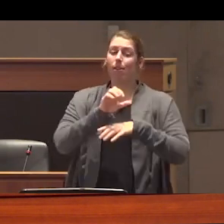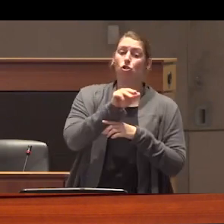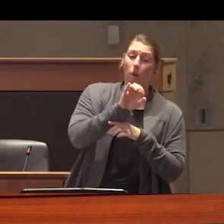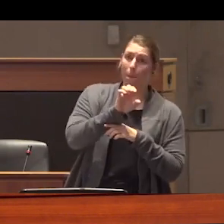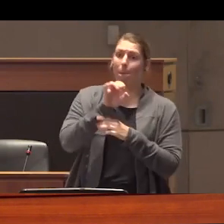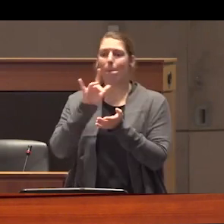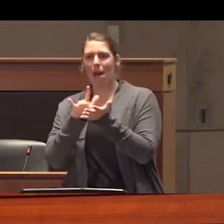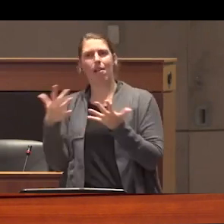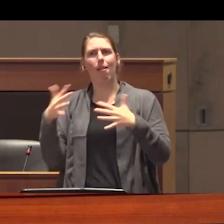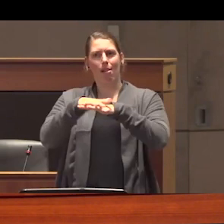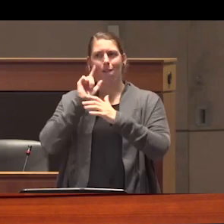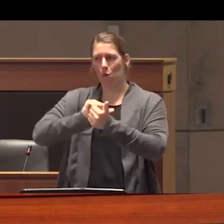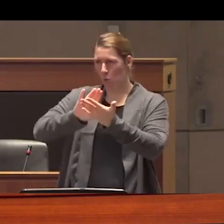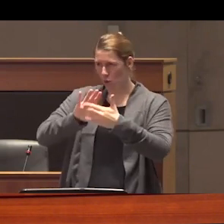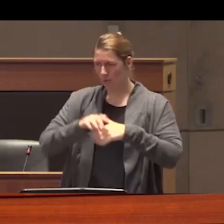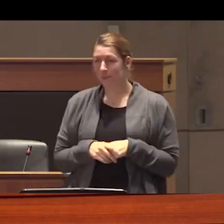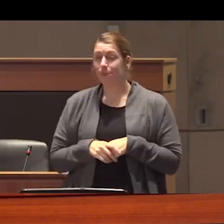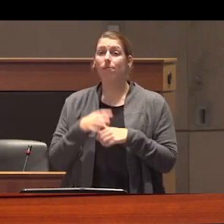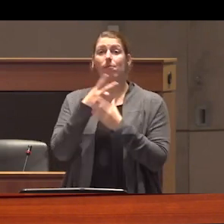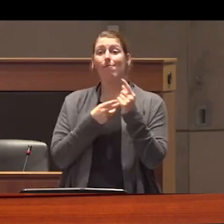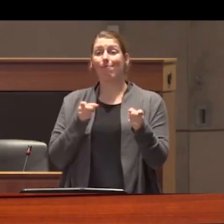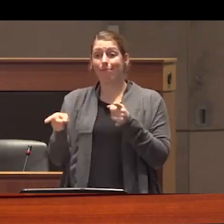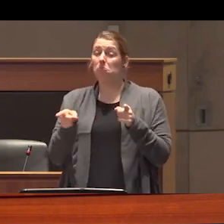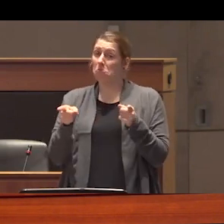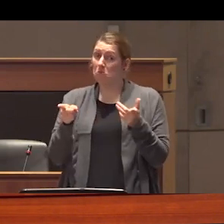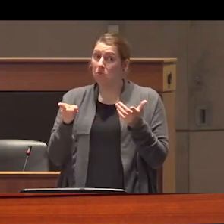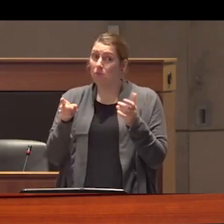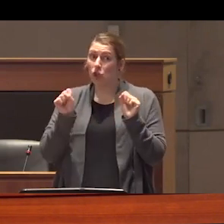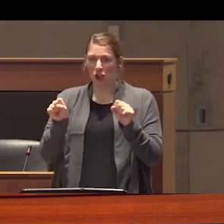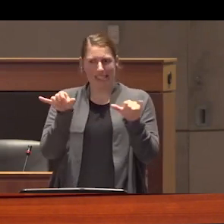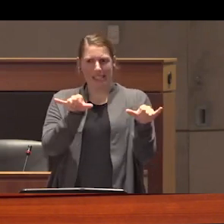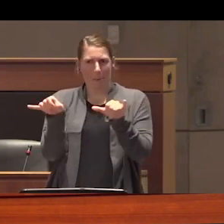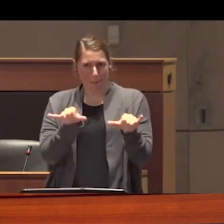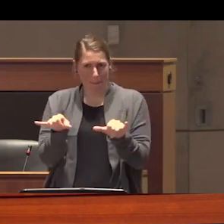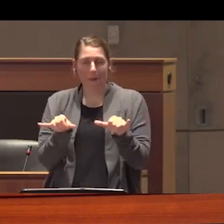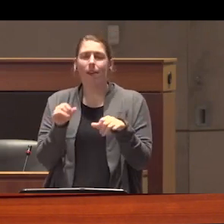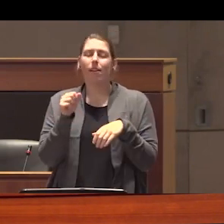approaches to drug use and both paradigms can be functionally identical if we understand